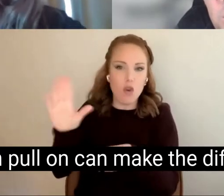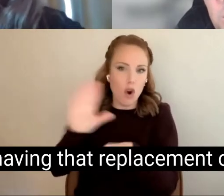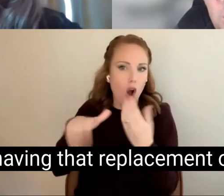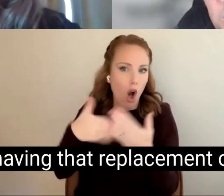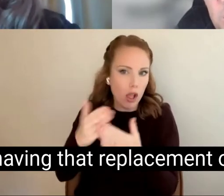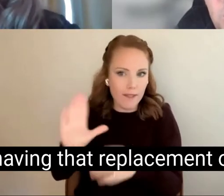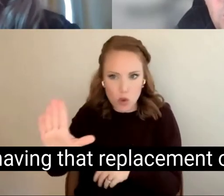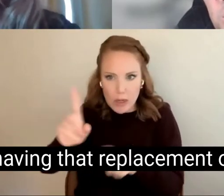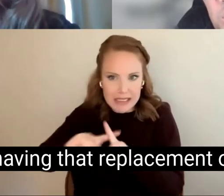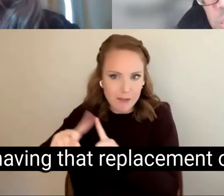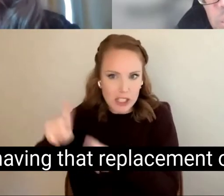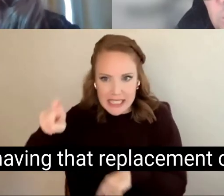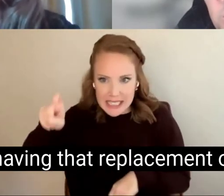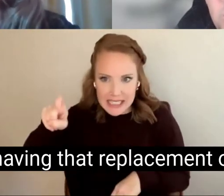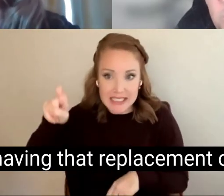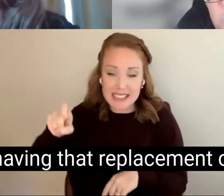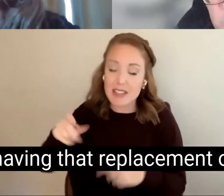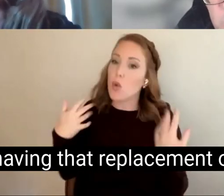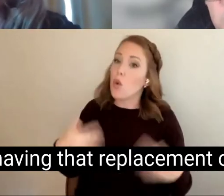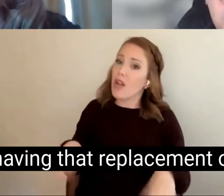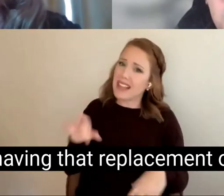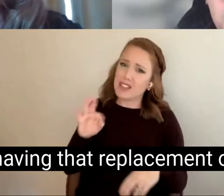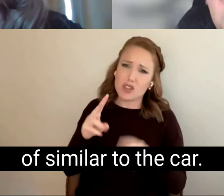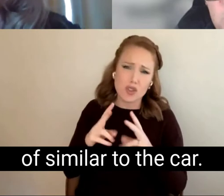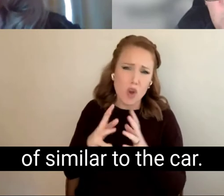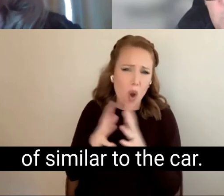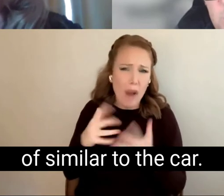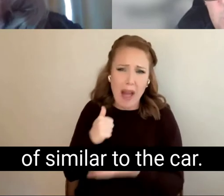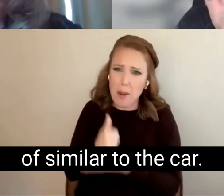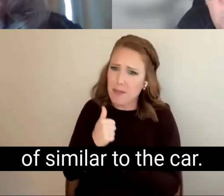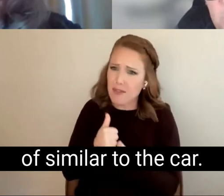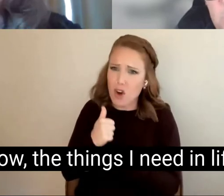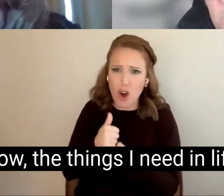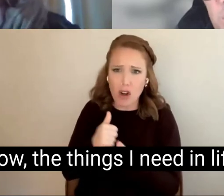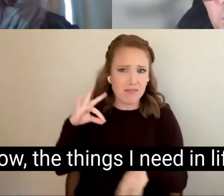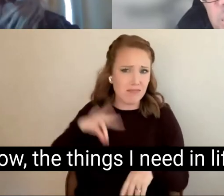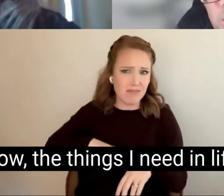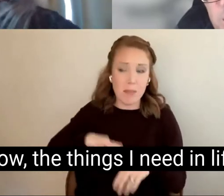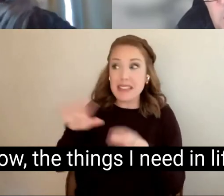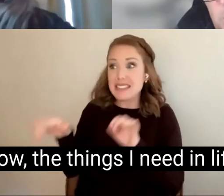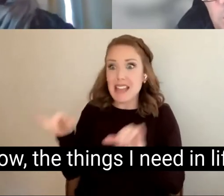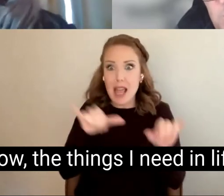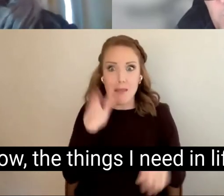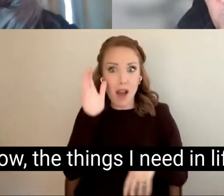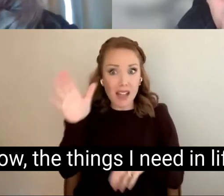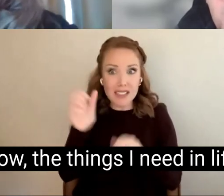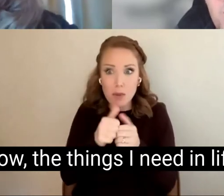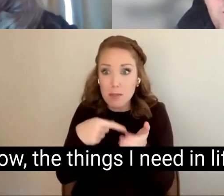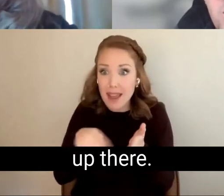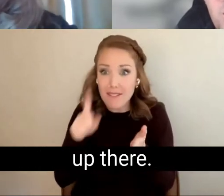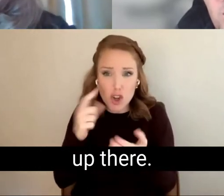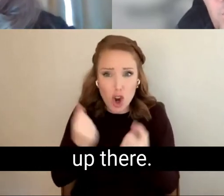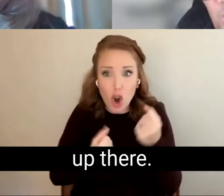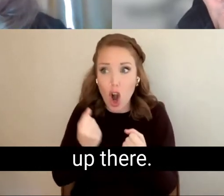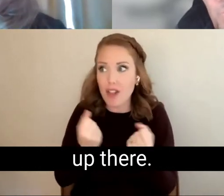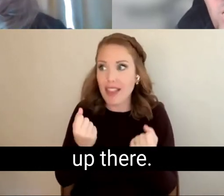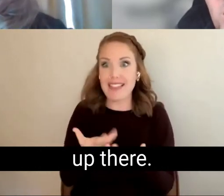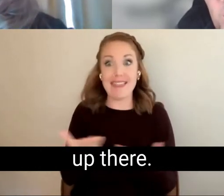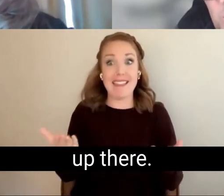between having that replacement or not kind of similar to the car. You know, the things I need in life, right up there.